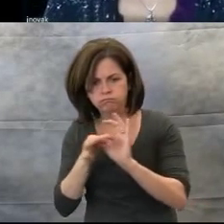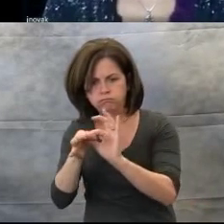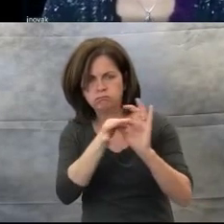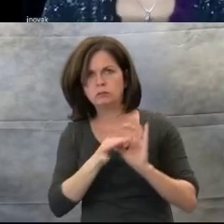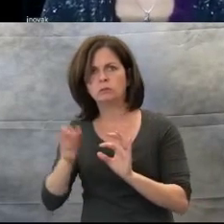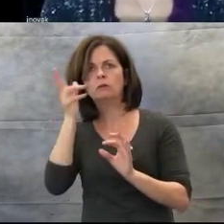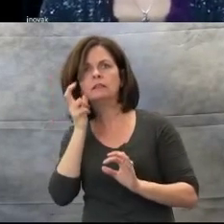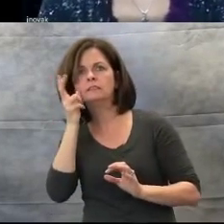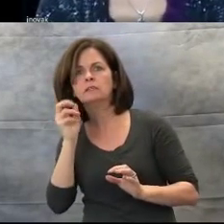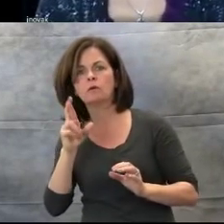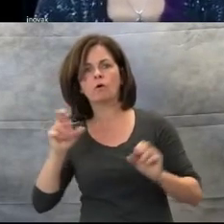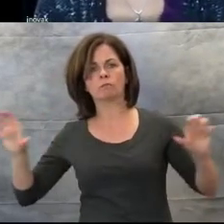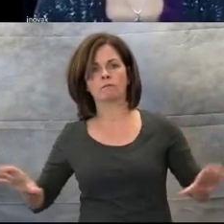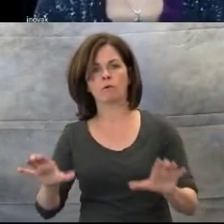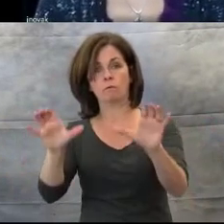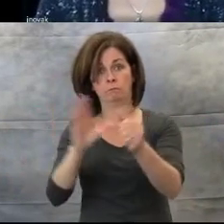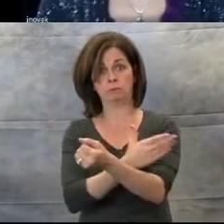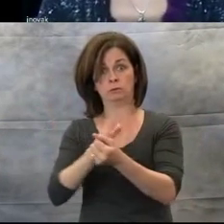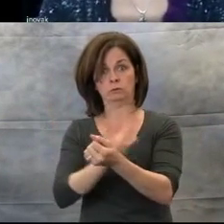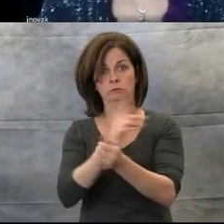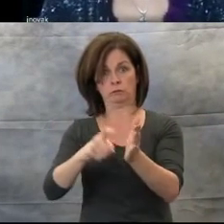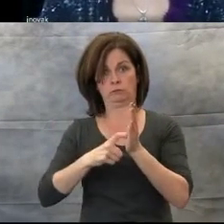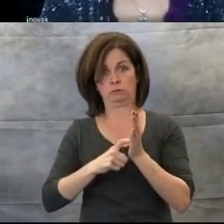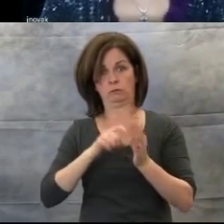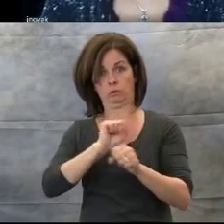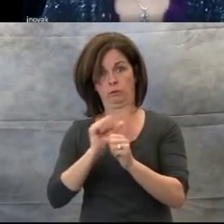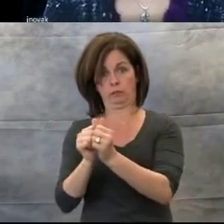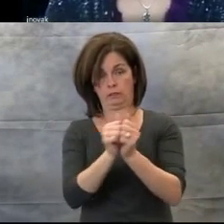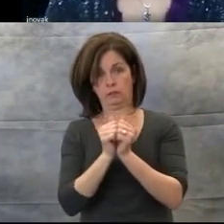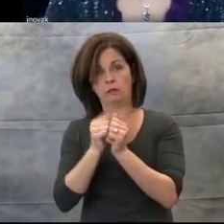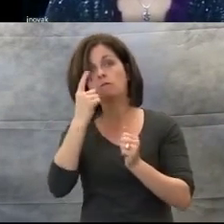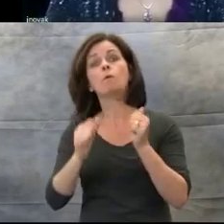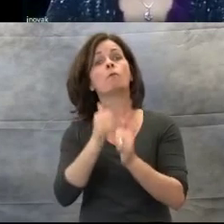For the vast majority of students, music can be every bit